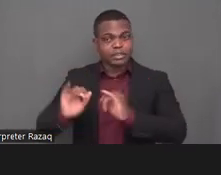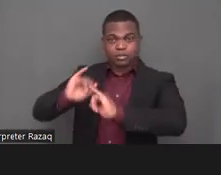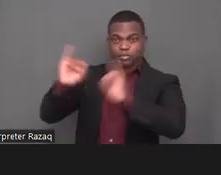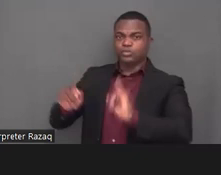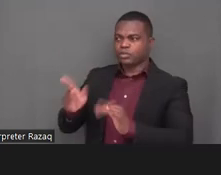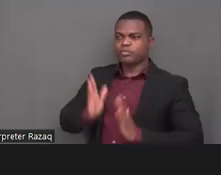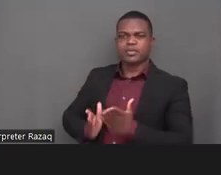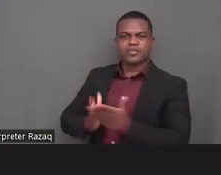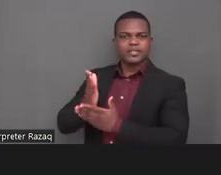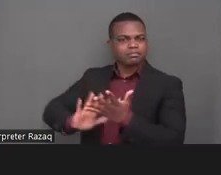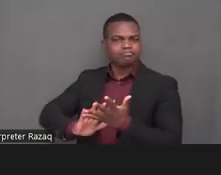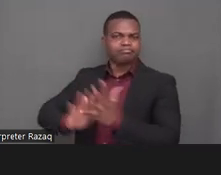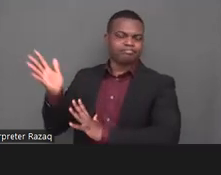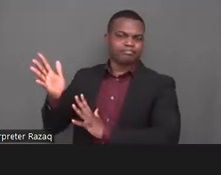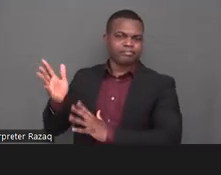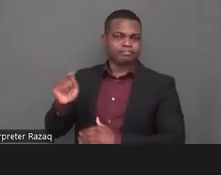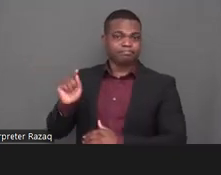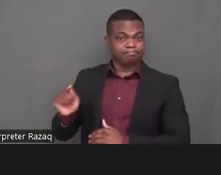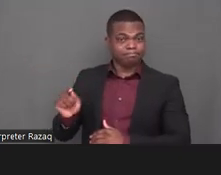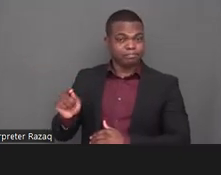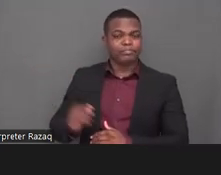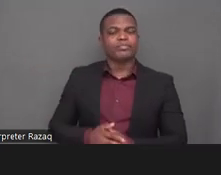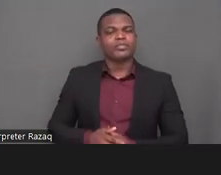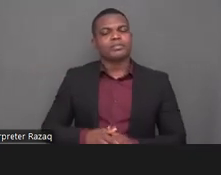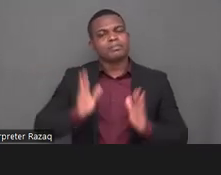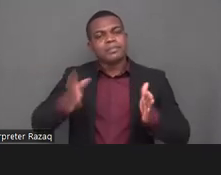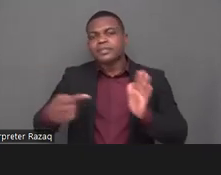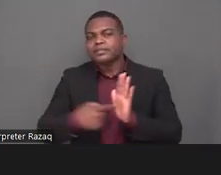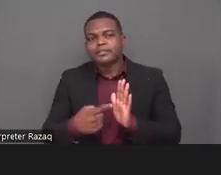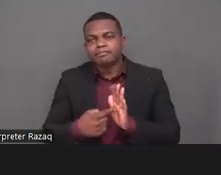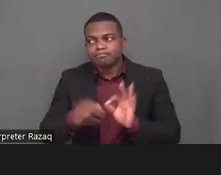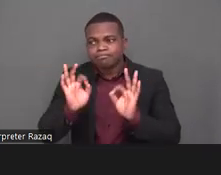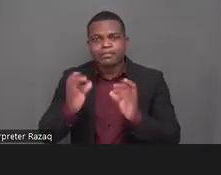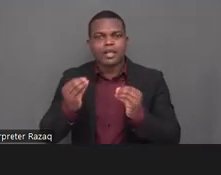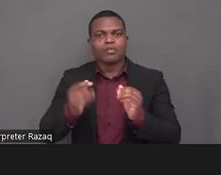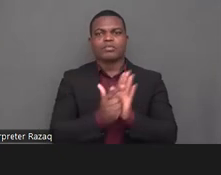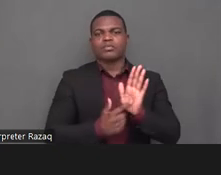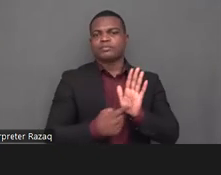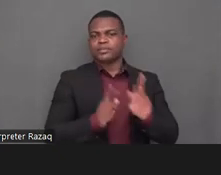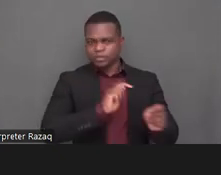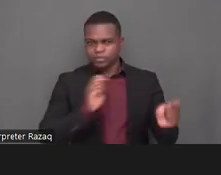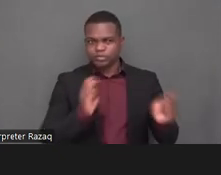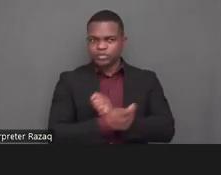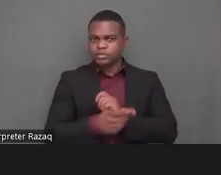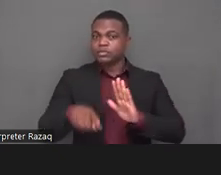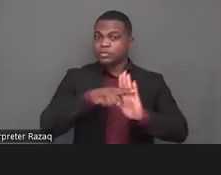institutionalization to repair the harms they have experienced individually and collectively